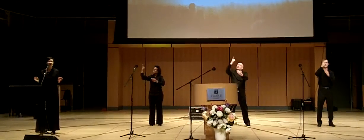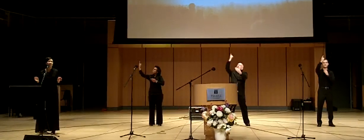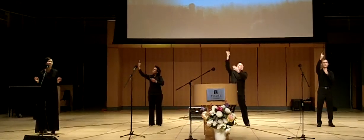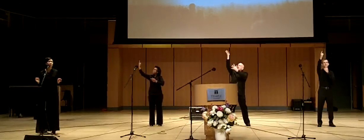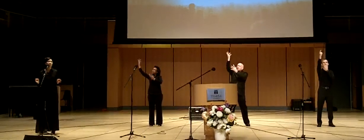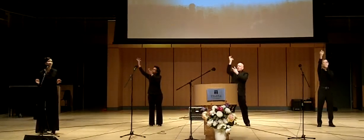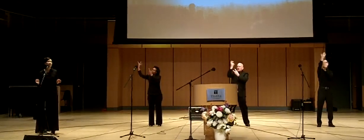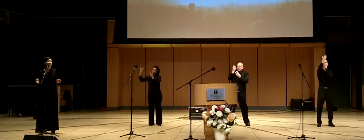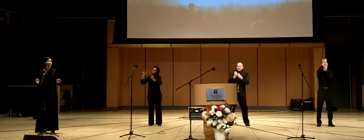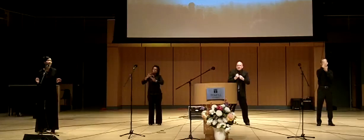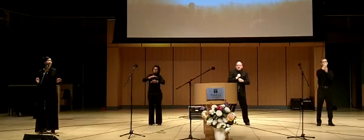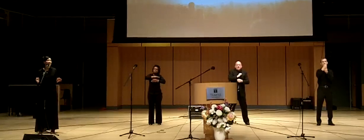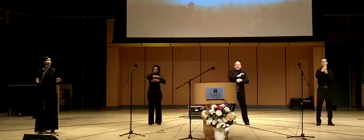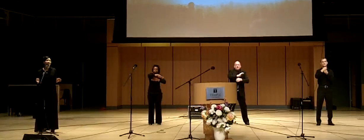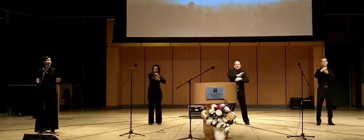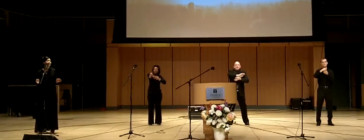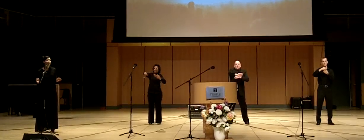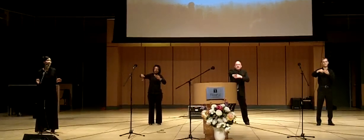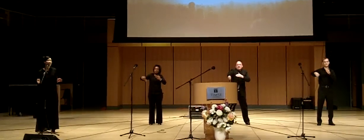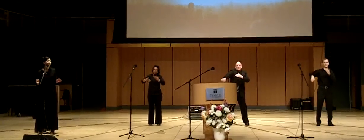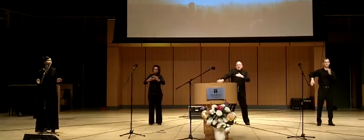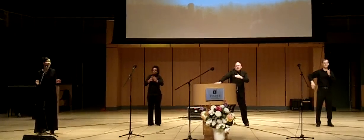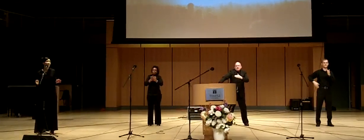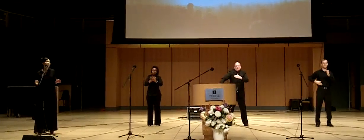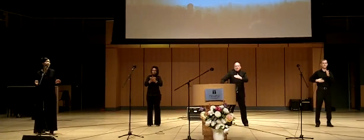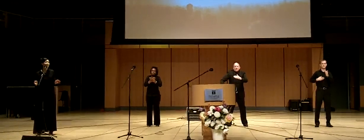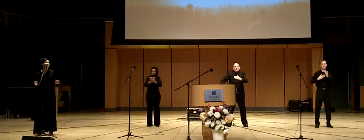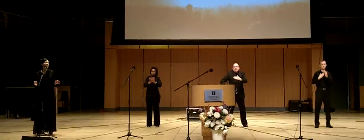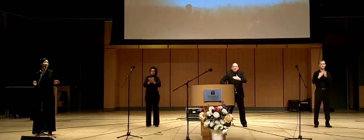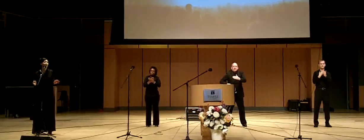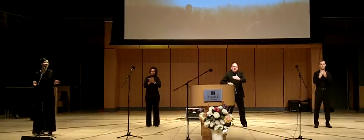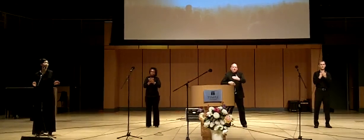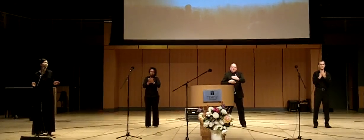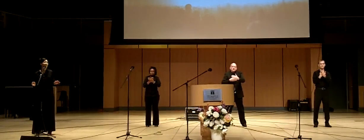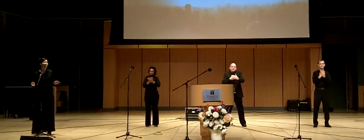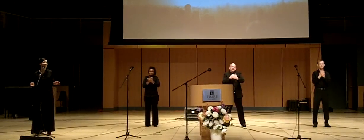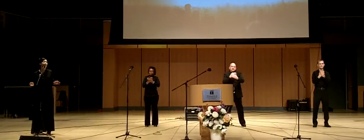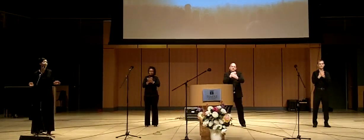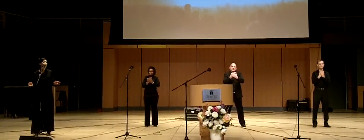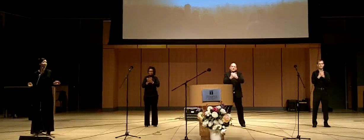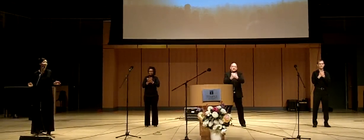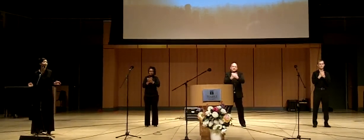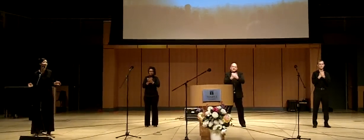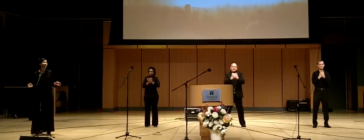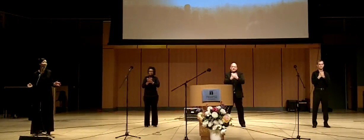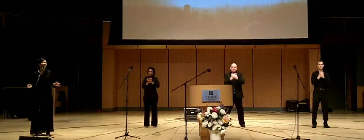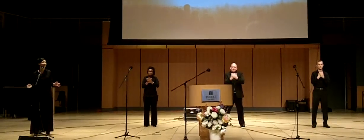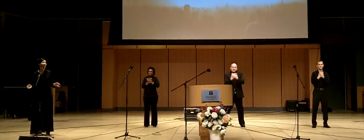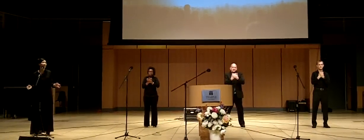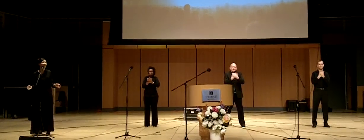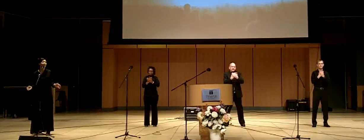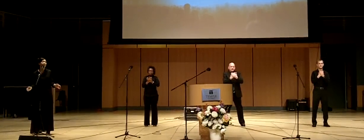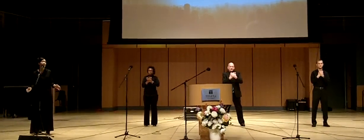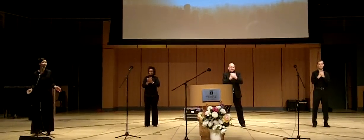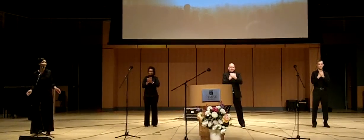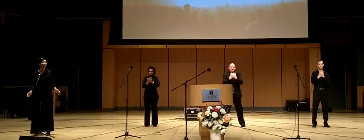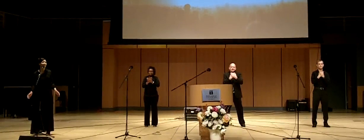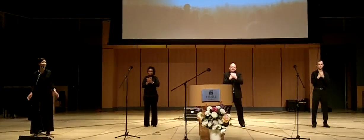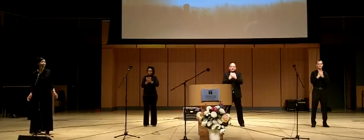He wants it all